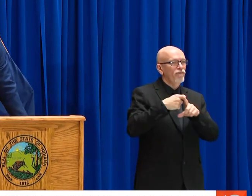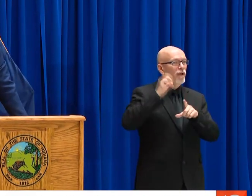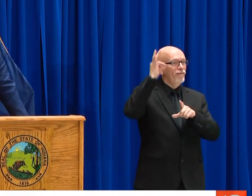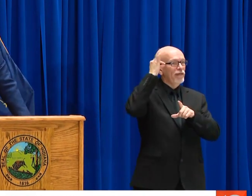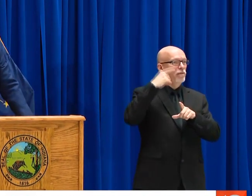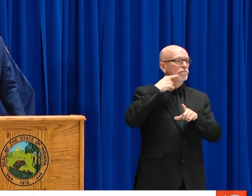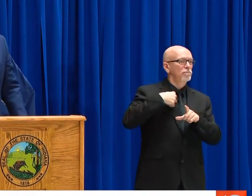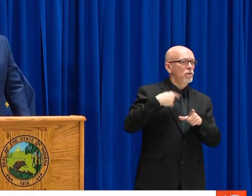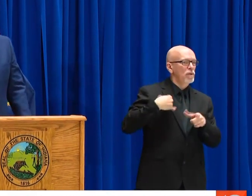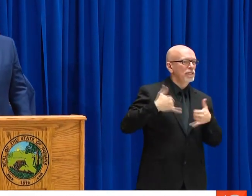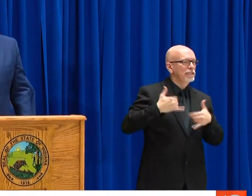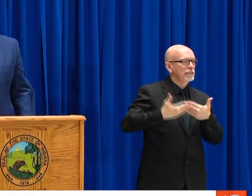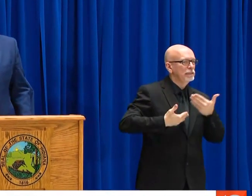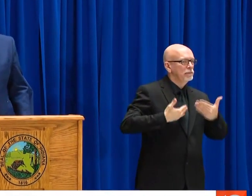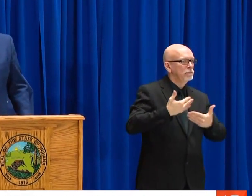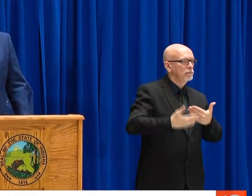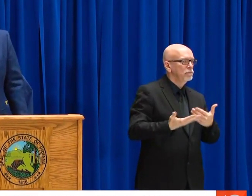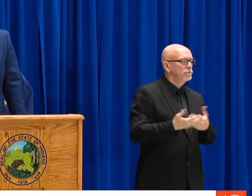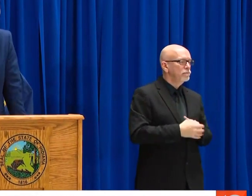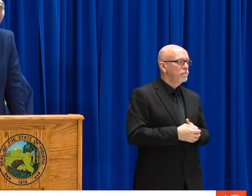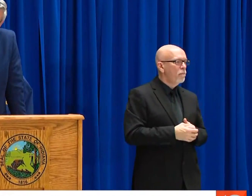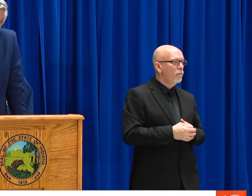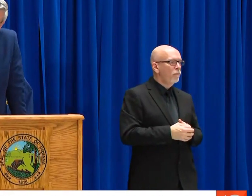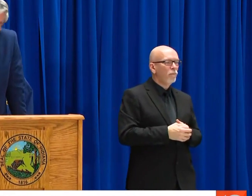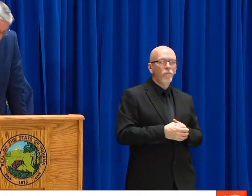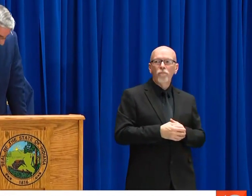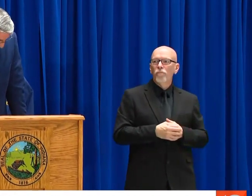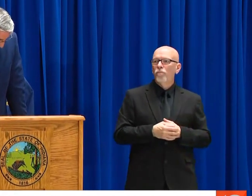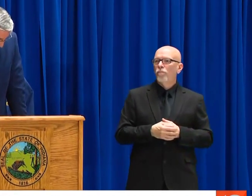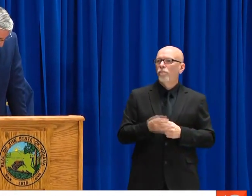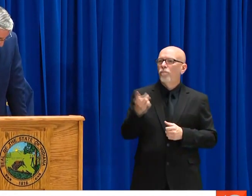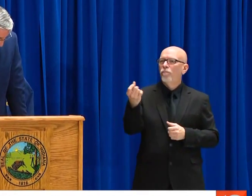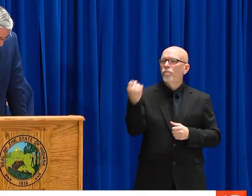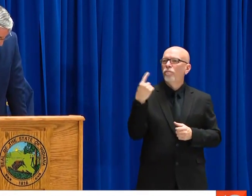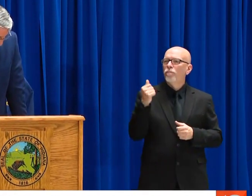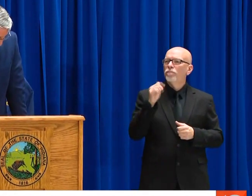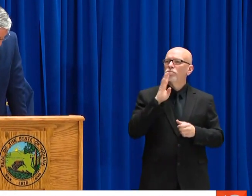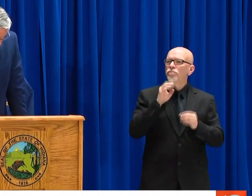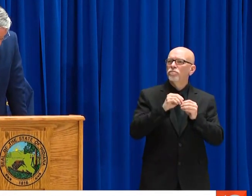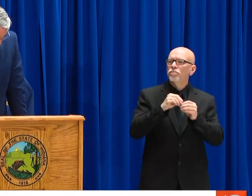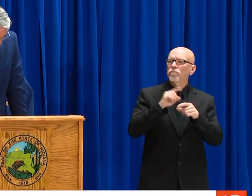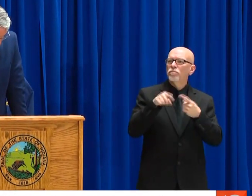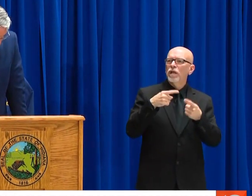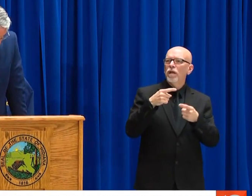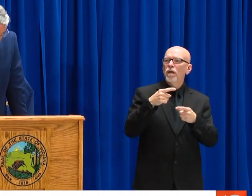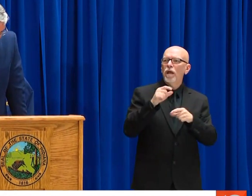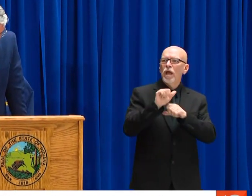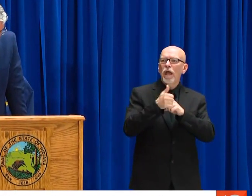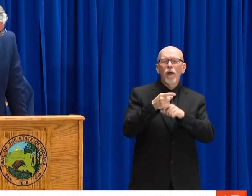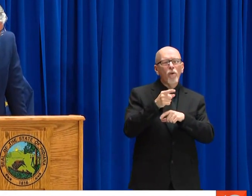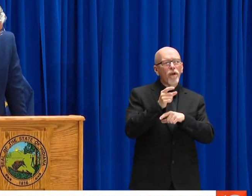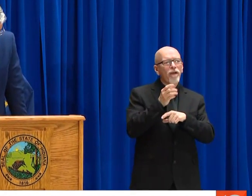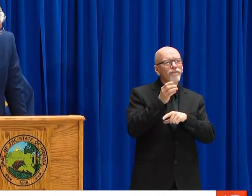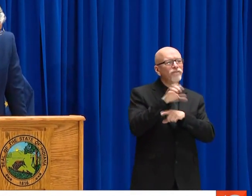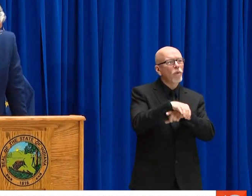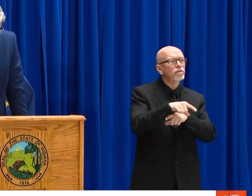BUT WE DON'T WANT TO GET AHEAD OF OURSELVES IN TERMS OF WHAT WE'VE BEEN ASKING FROM THE